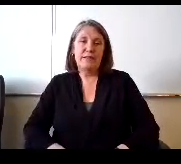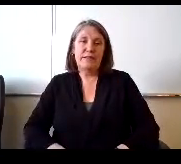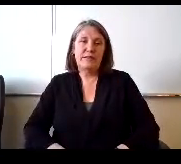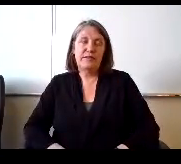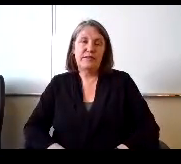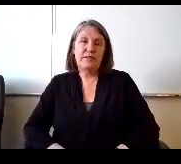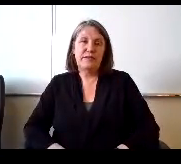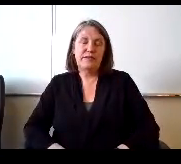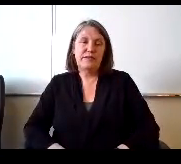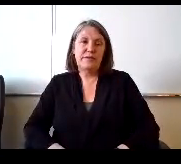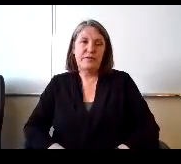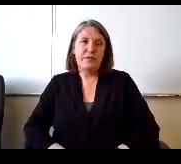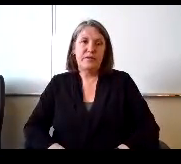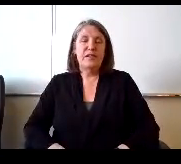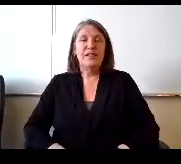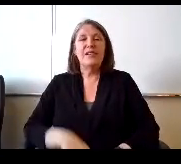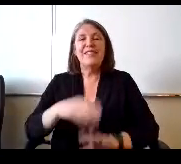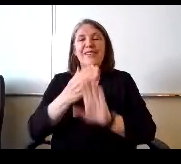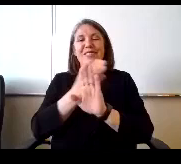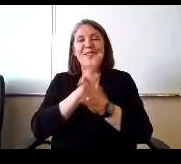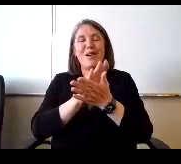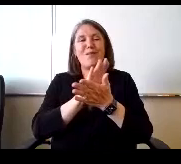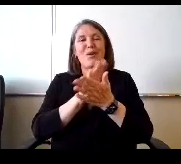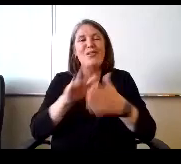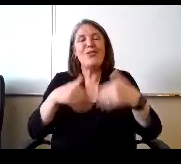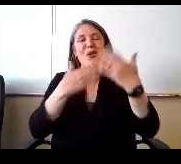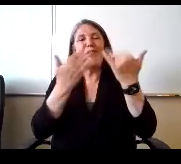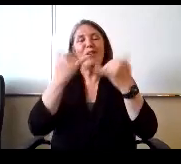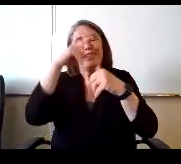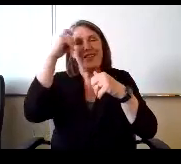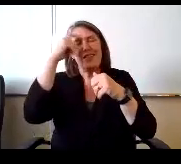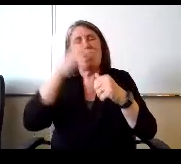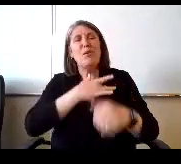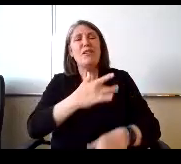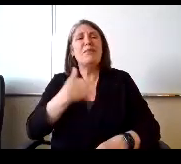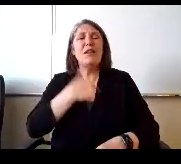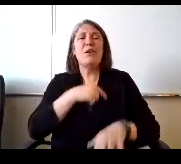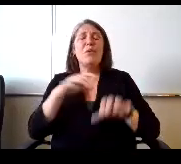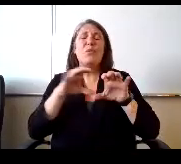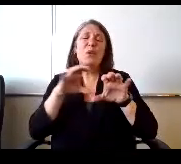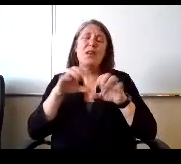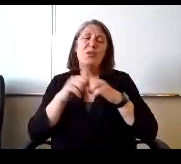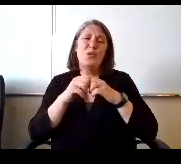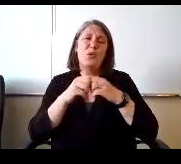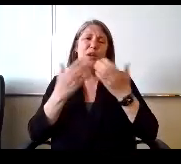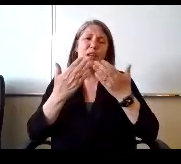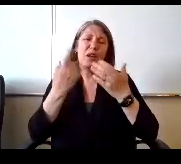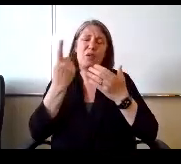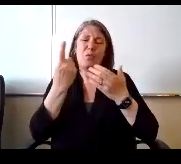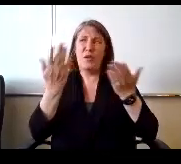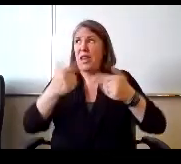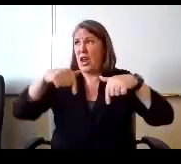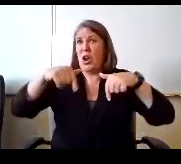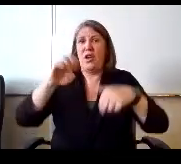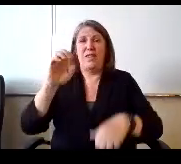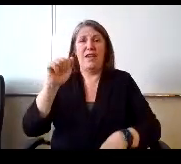So preschool is also an offering this summer. Typically we do a preschool session here at the YAC and it's at High Plains this